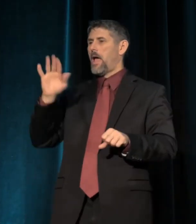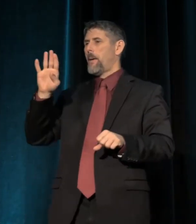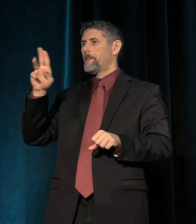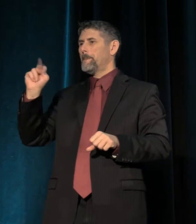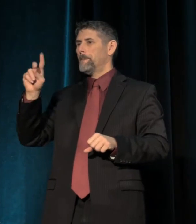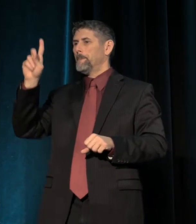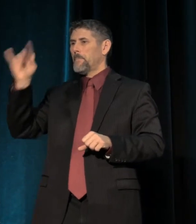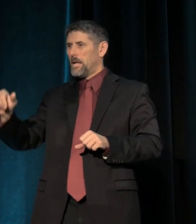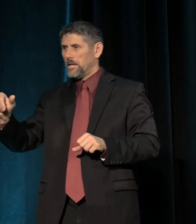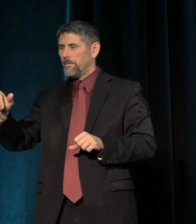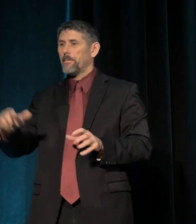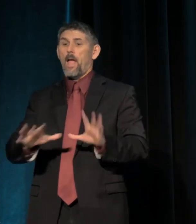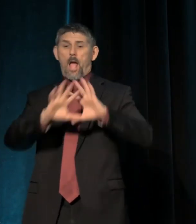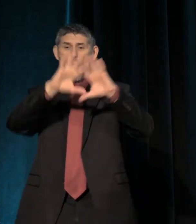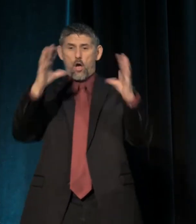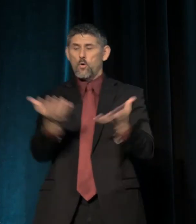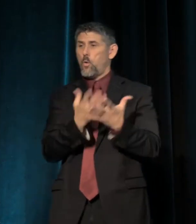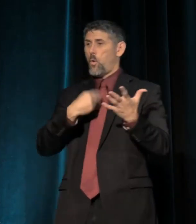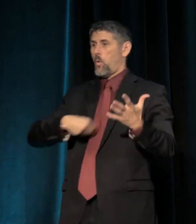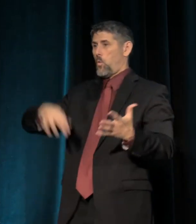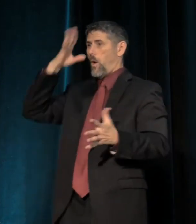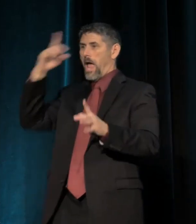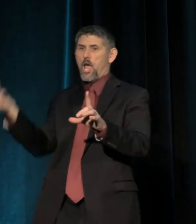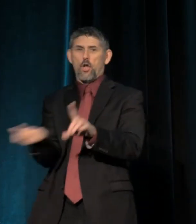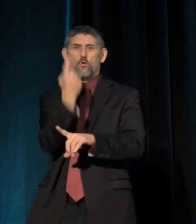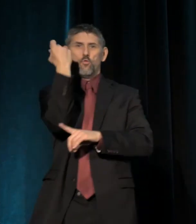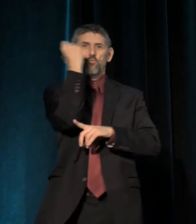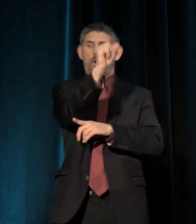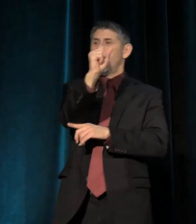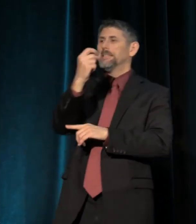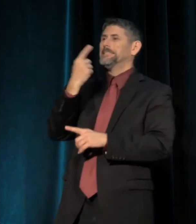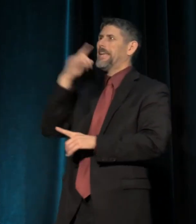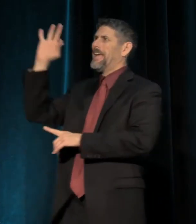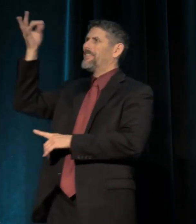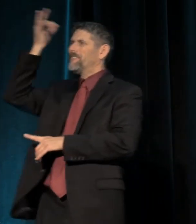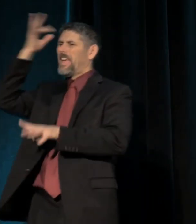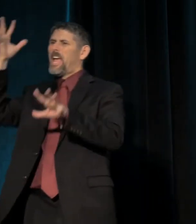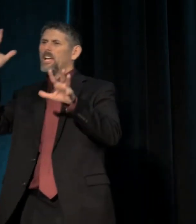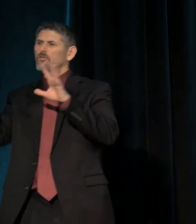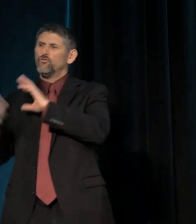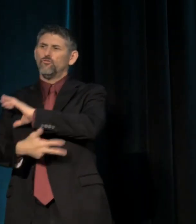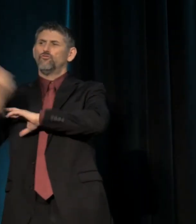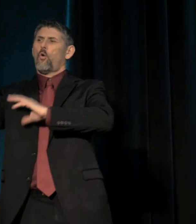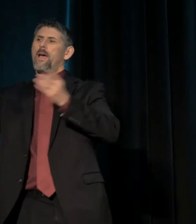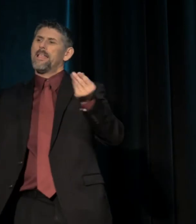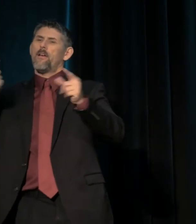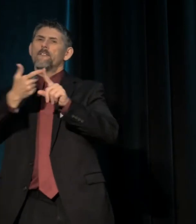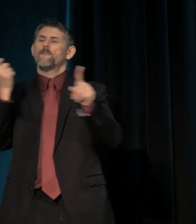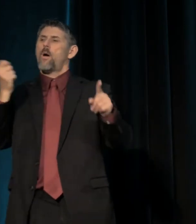and a group of white rogues claimed that the feds had stolen lands from white ranchers.